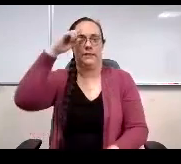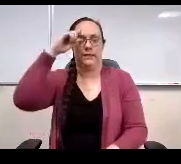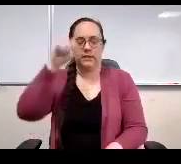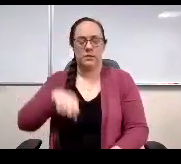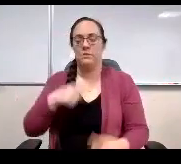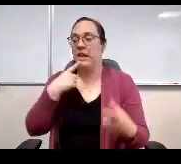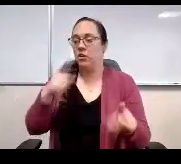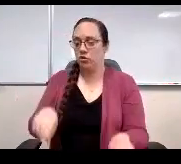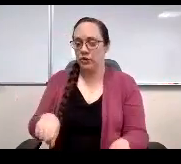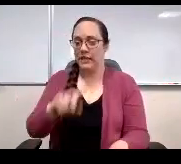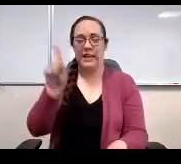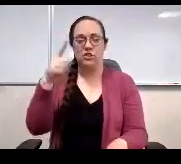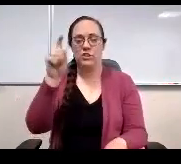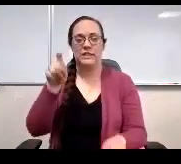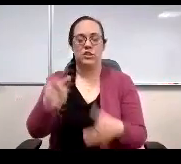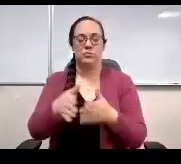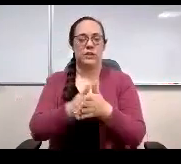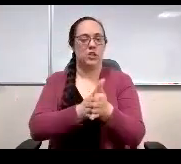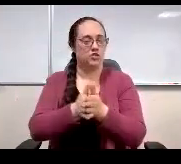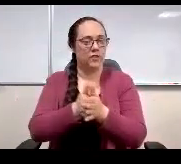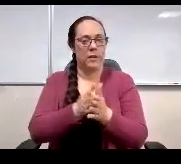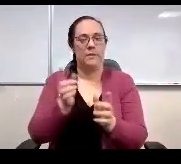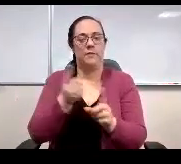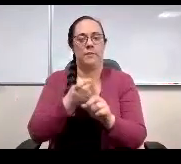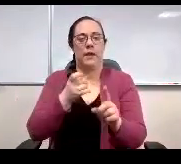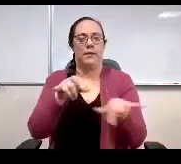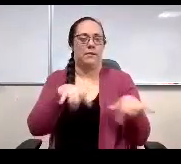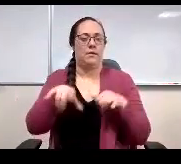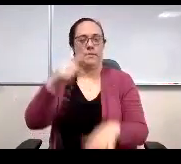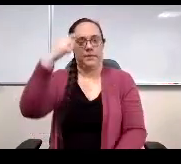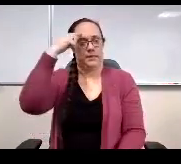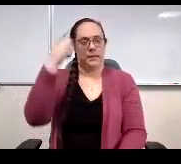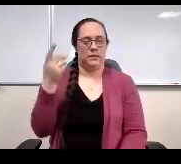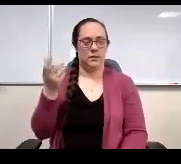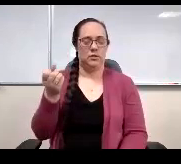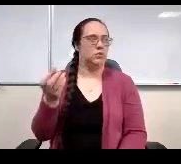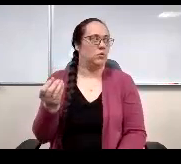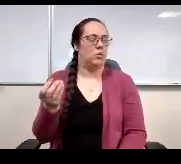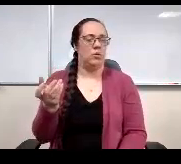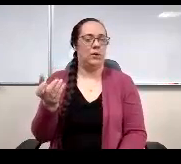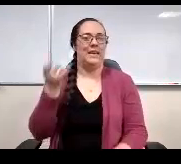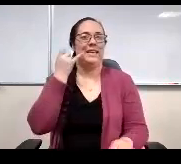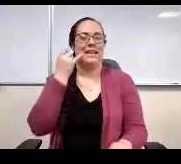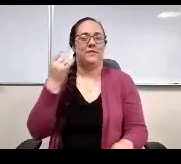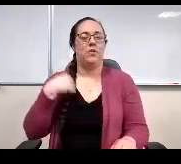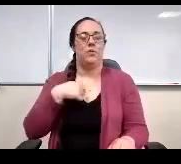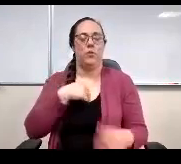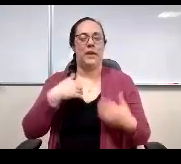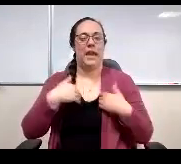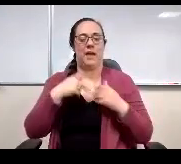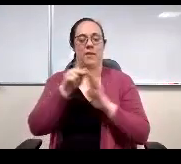just needs to be driven by common sense. And so if we have policy. Is it really so?